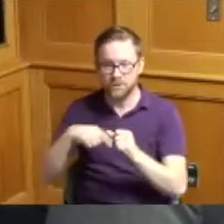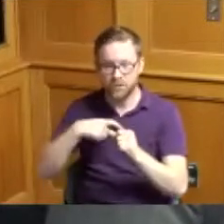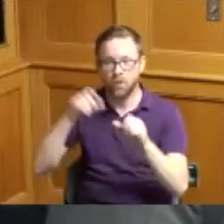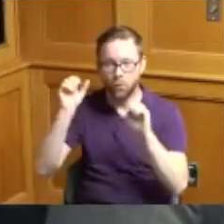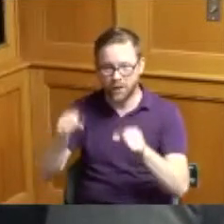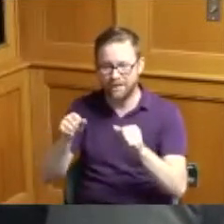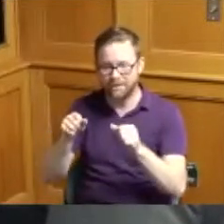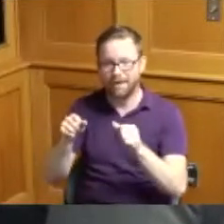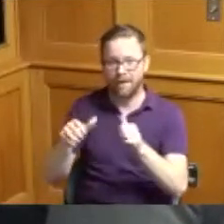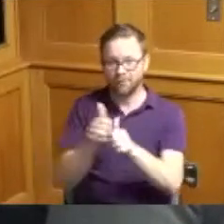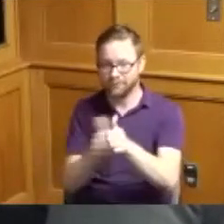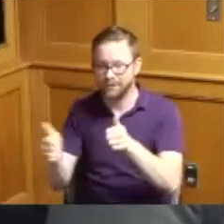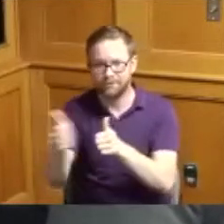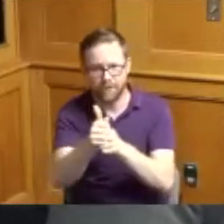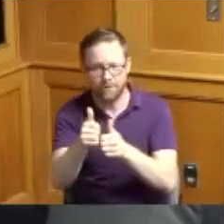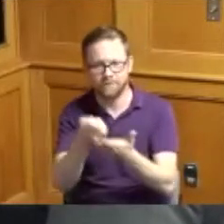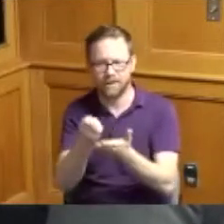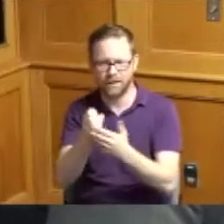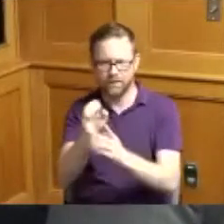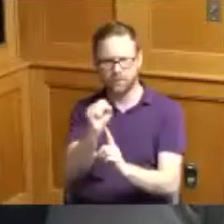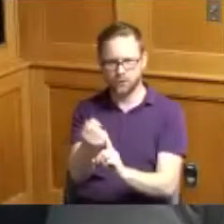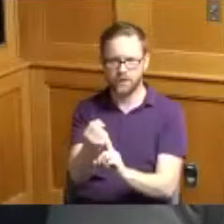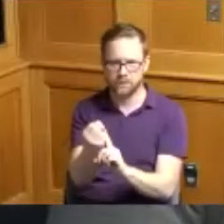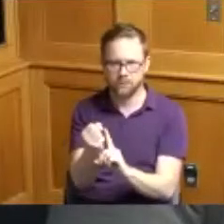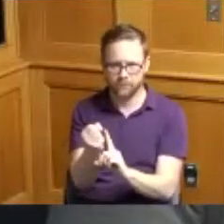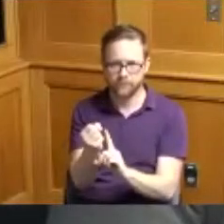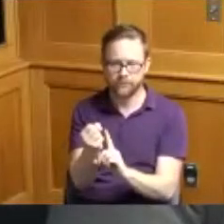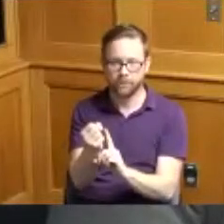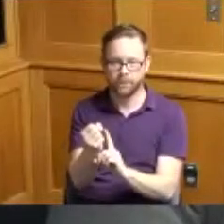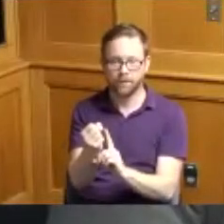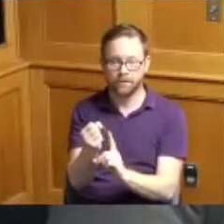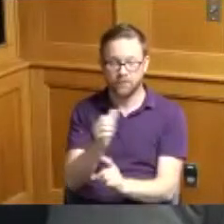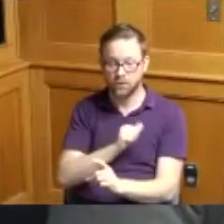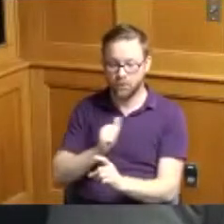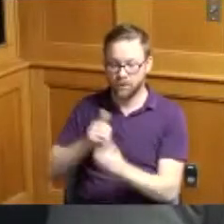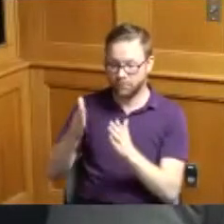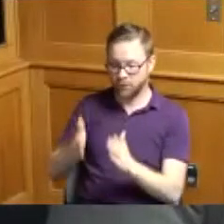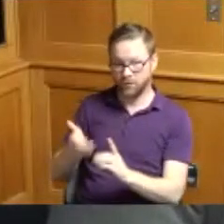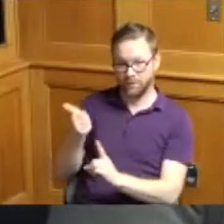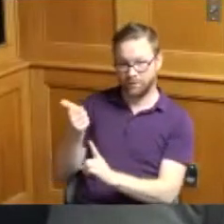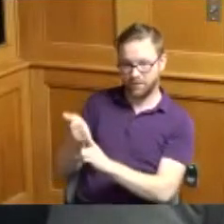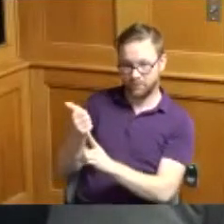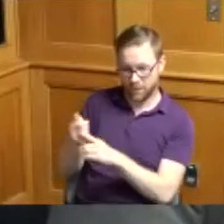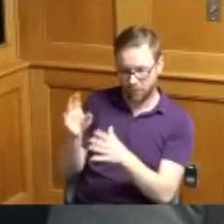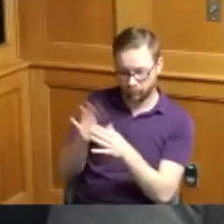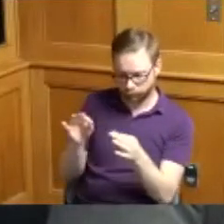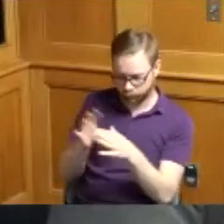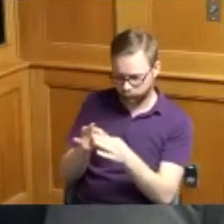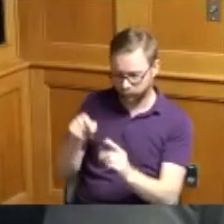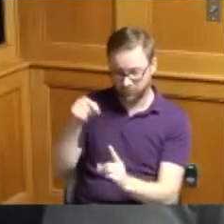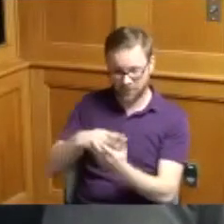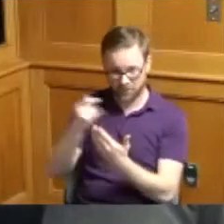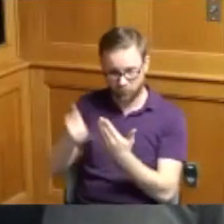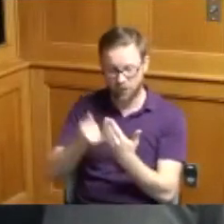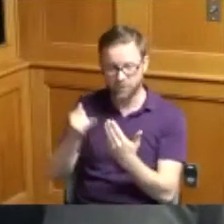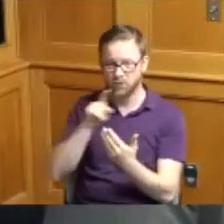trying to outrun it and as the Administrator has indicated this project is three projects in one